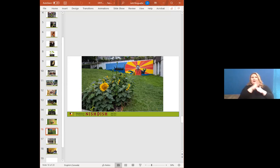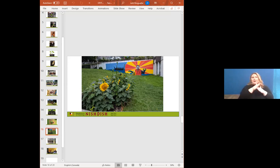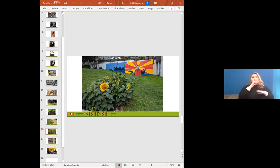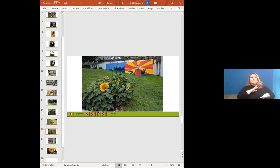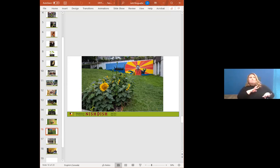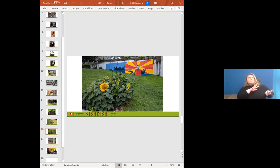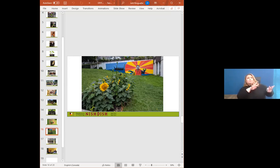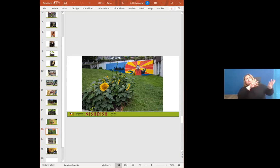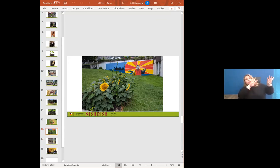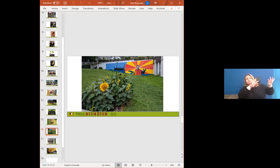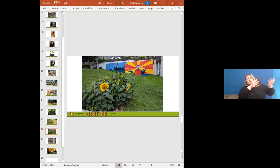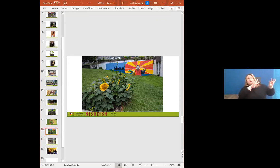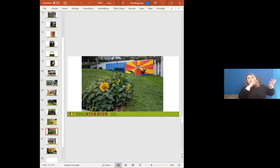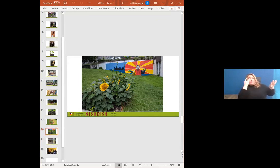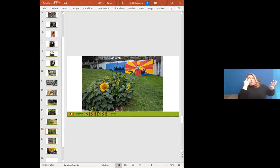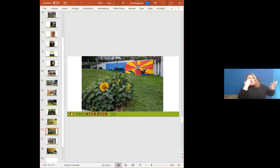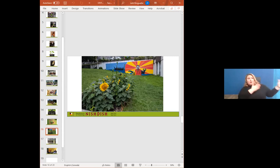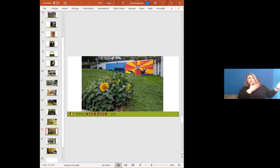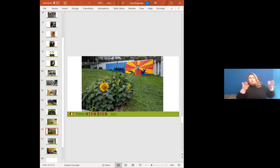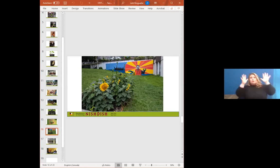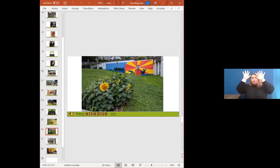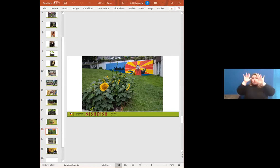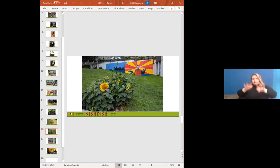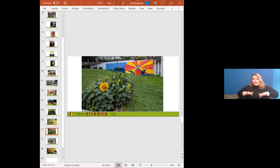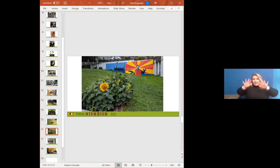to Mother Earth, and so we need the Thunderbirds. And this creature,